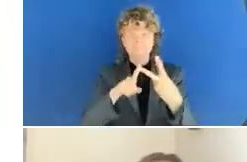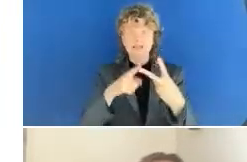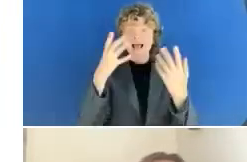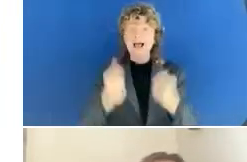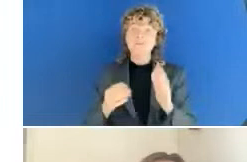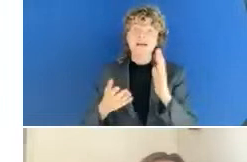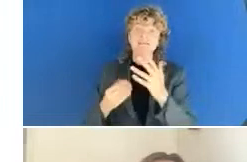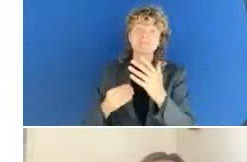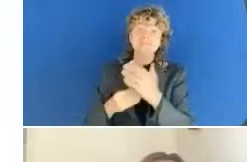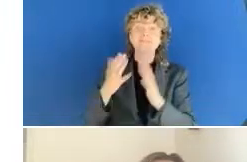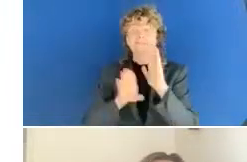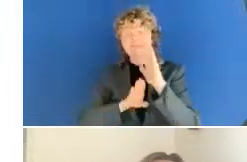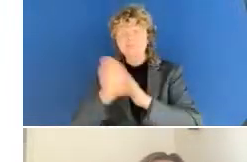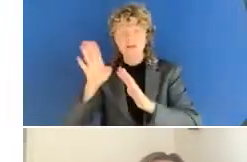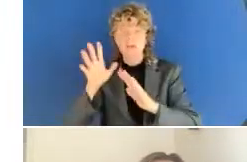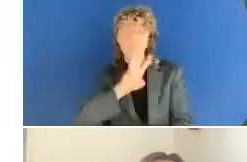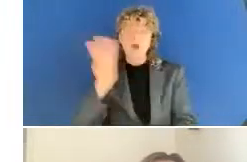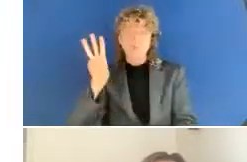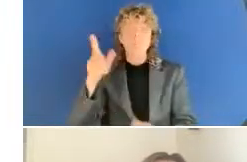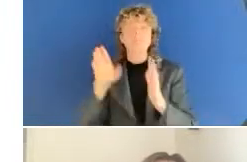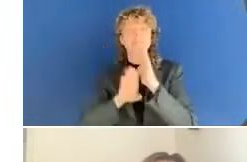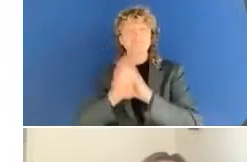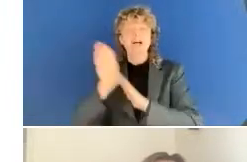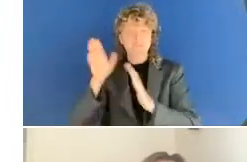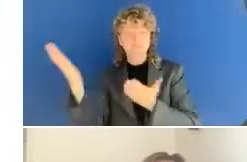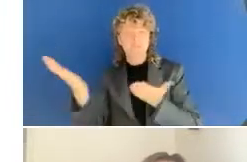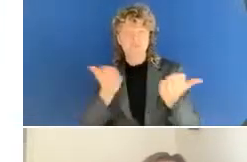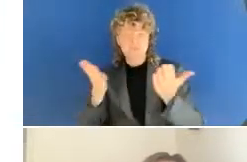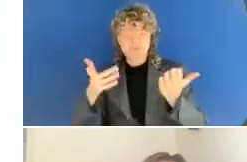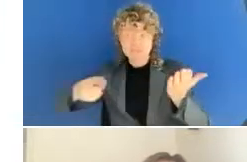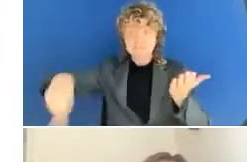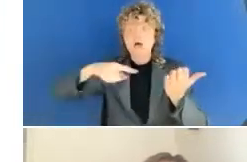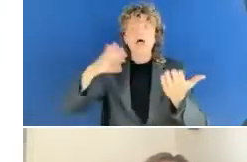the past, now they have been able to now they have been employed to make these properties